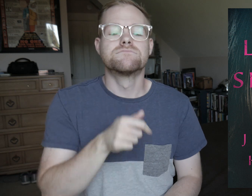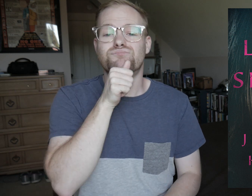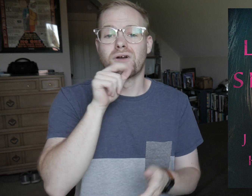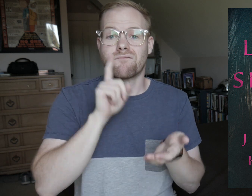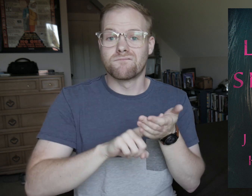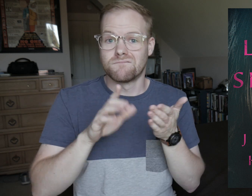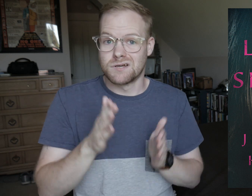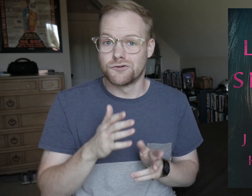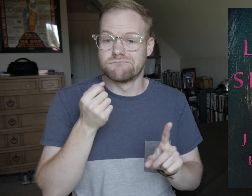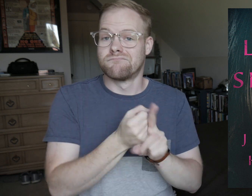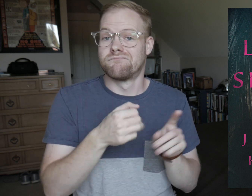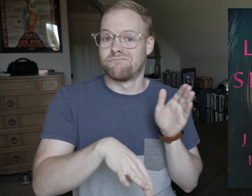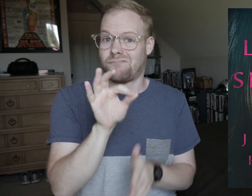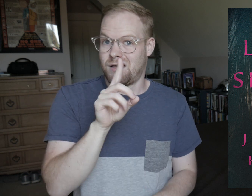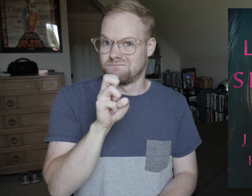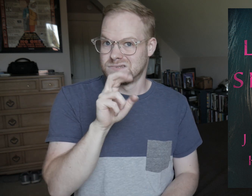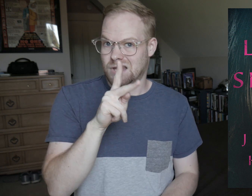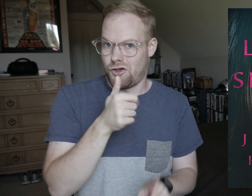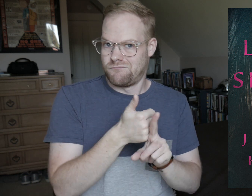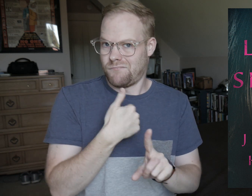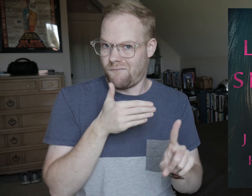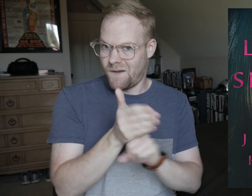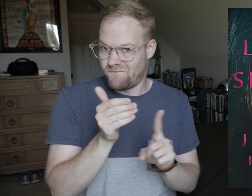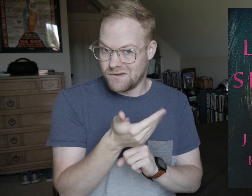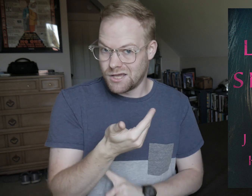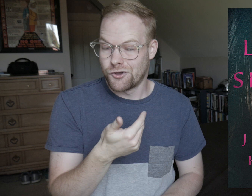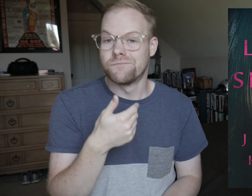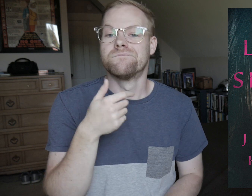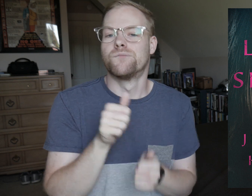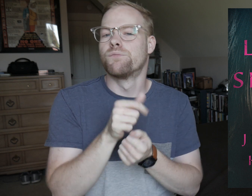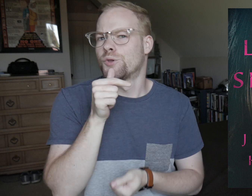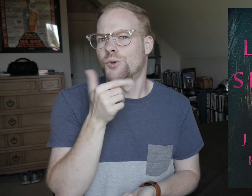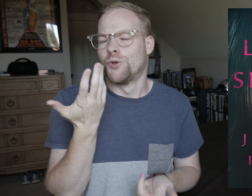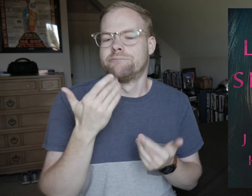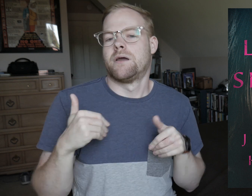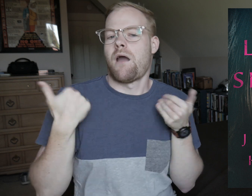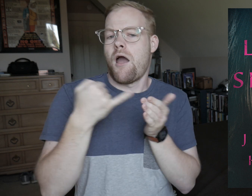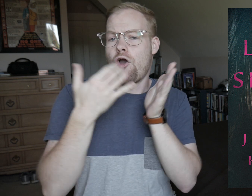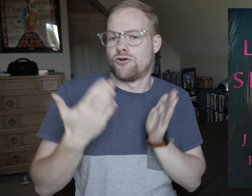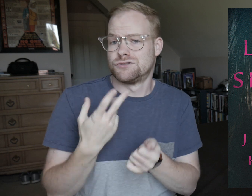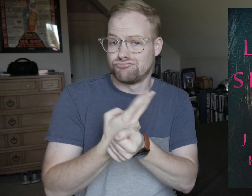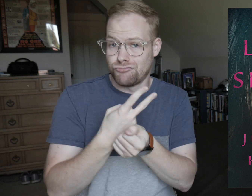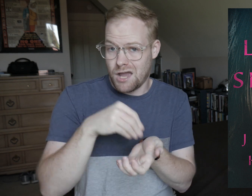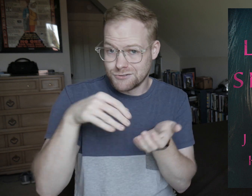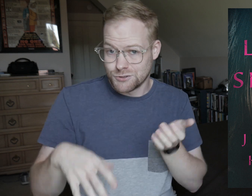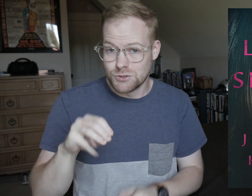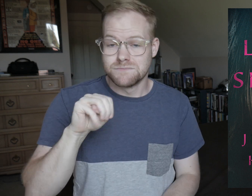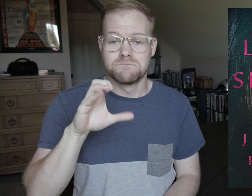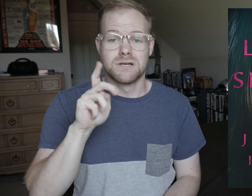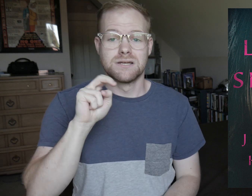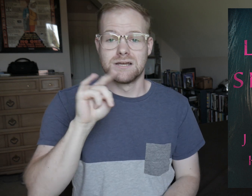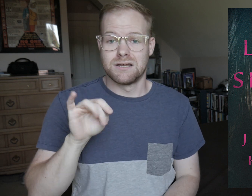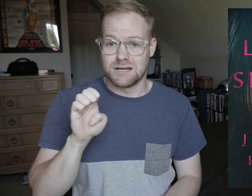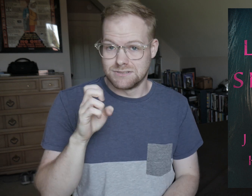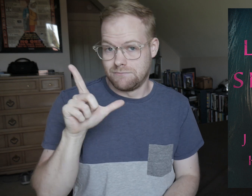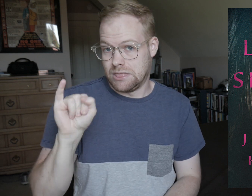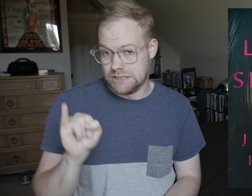The PI happens to discover that Derek’s having an affair on her with a young artist and grad student, McKenzie Li.